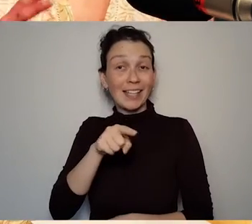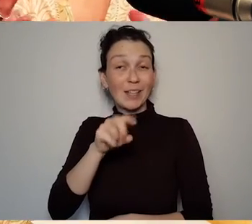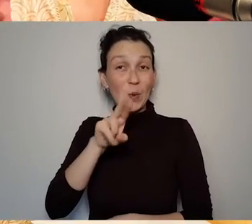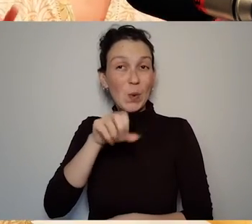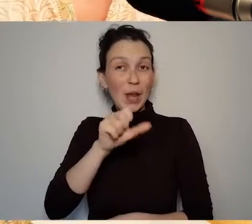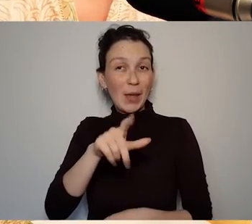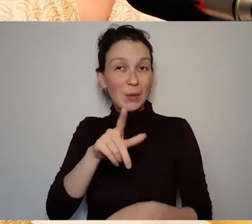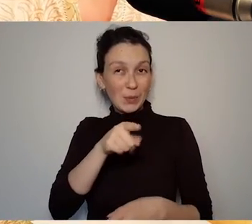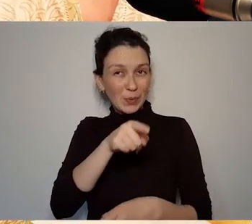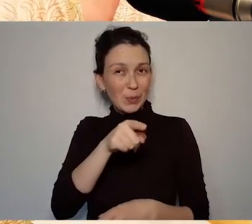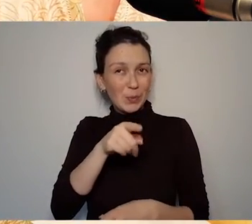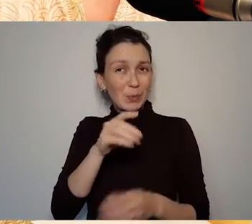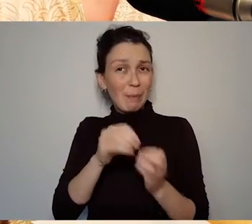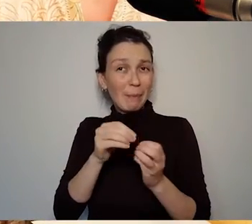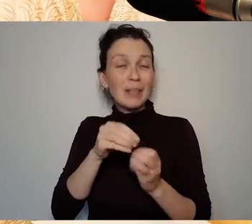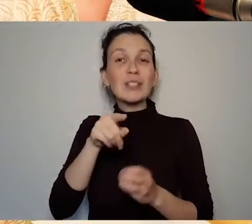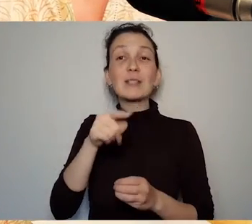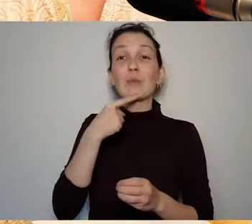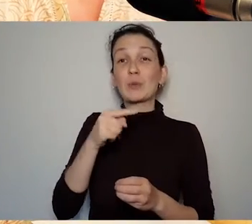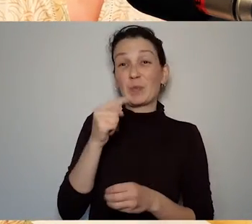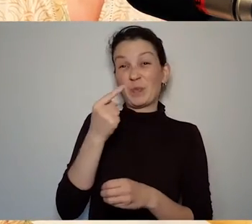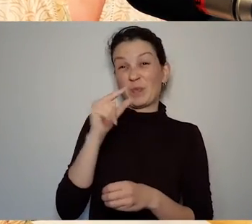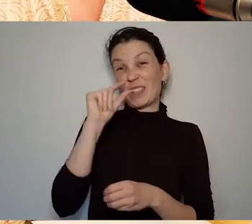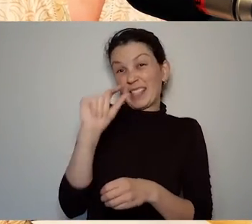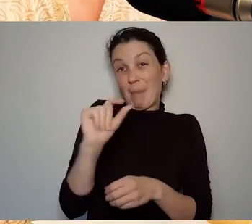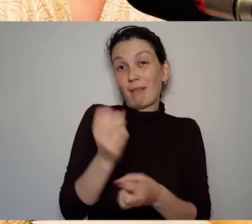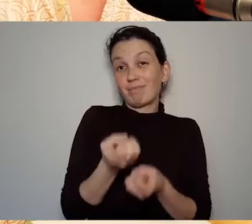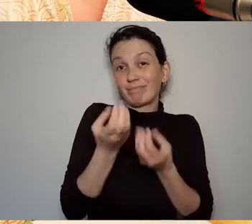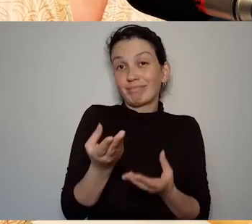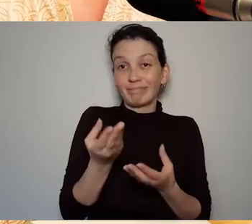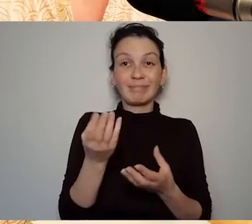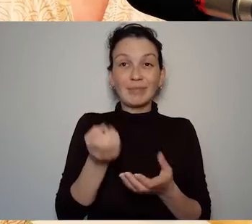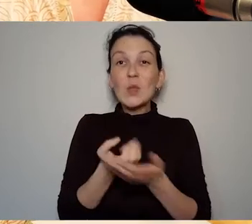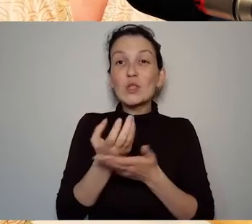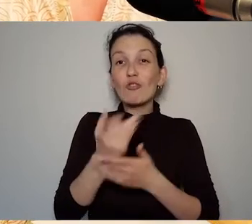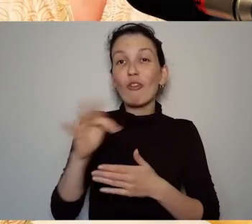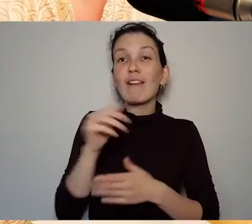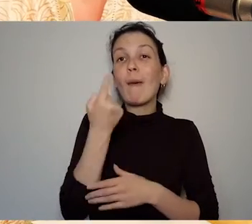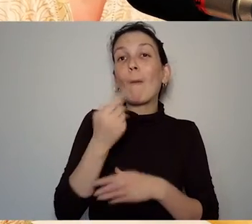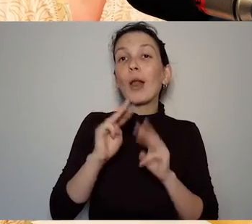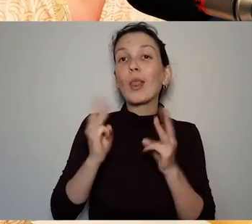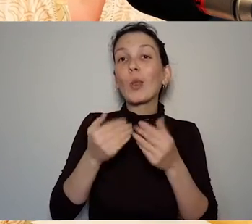a little anecdote I suppose from from one of our workshops that happened recently was that